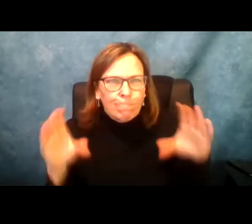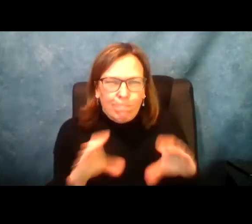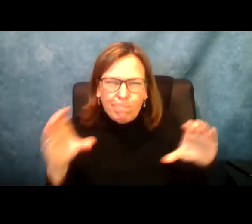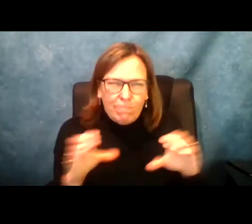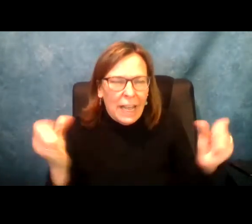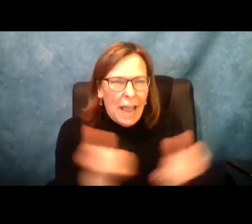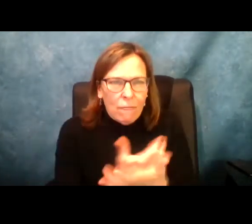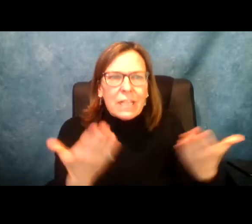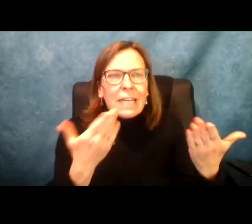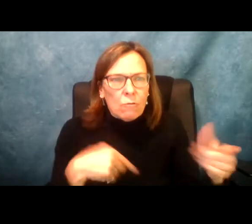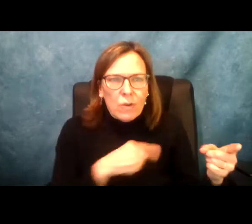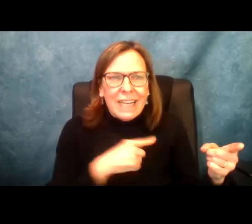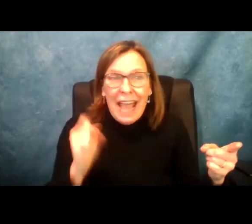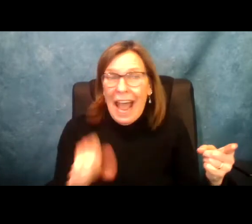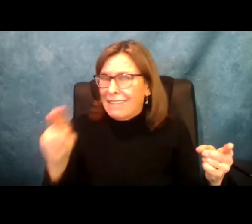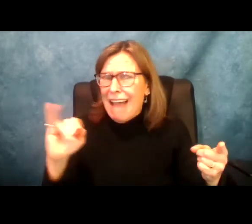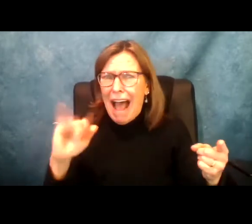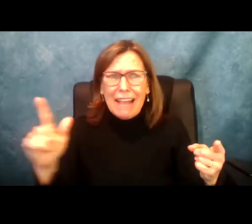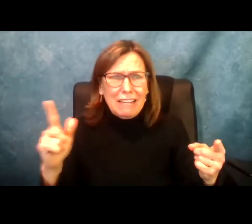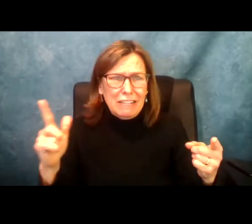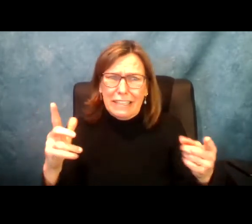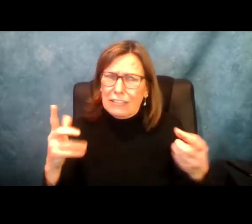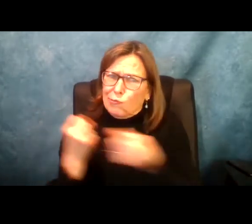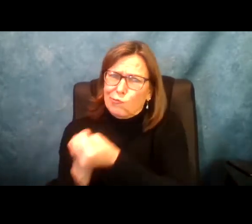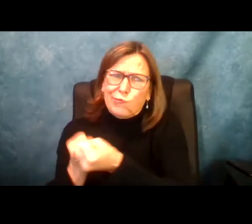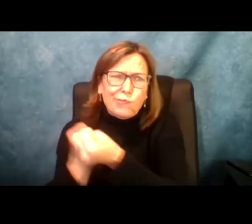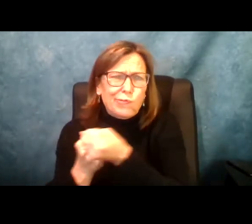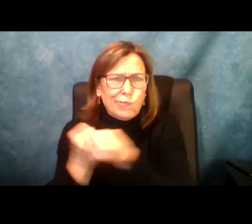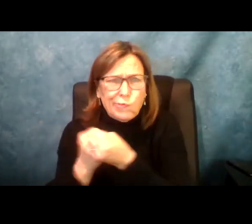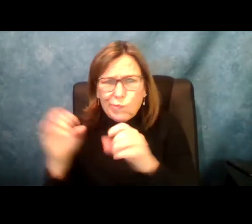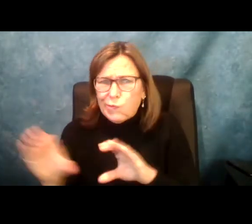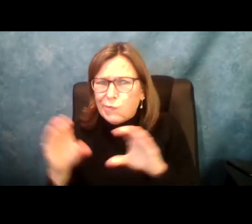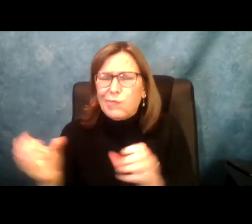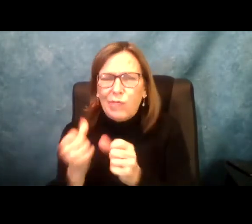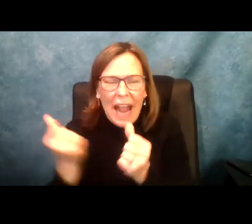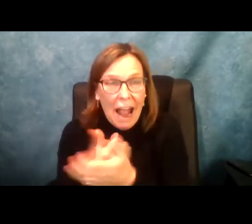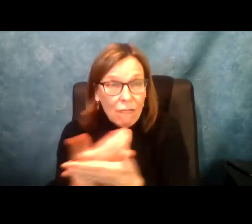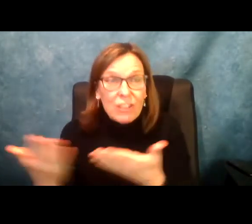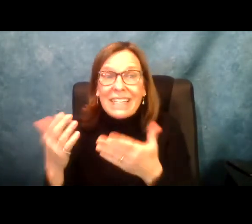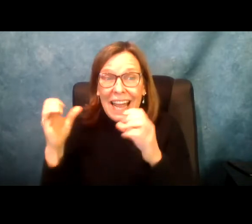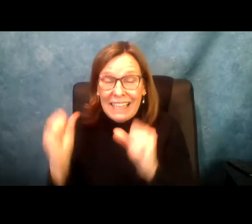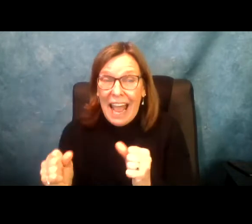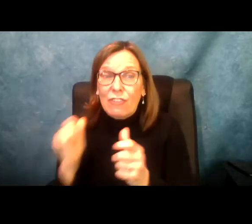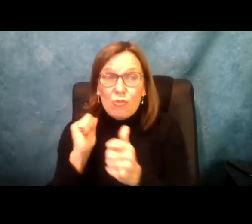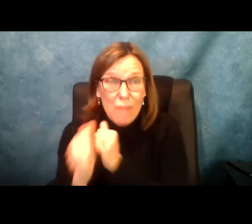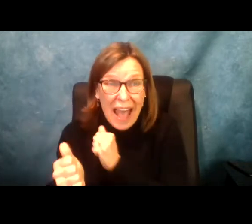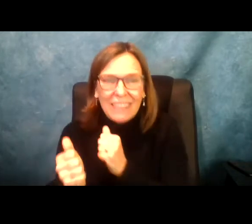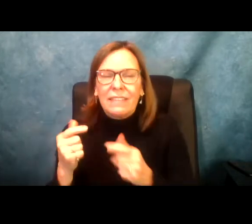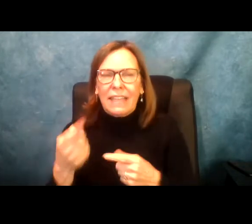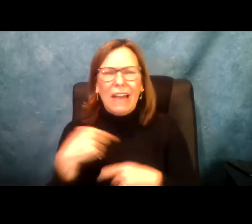. And we won't. We are putting everything we have into this. NYAIL is right there with us at every moment